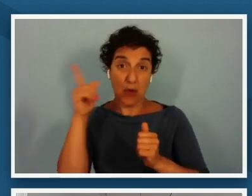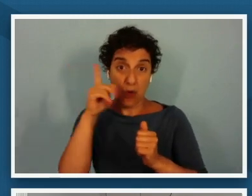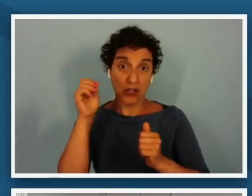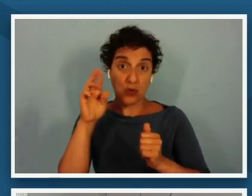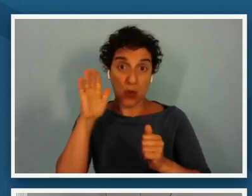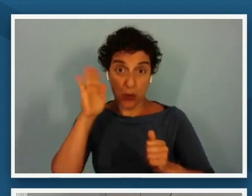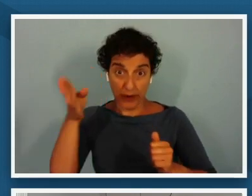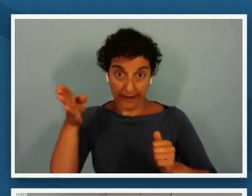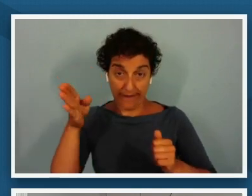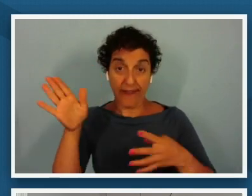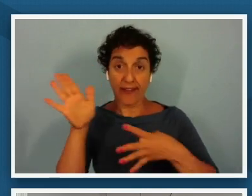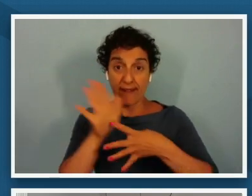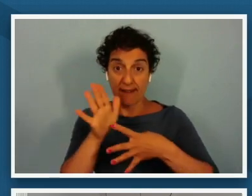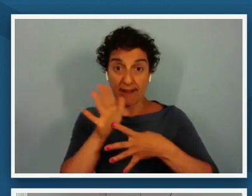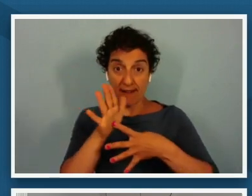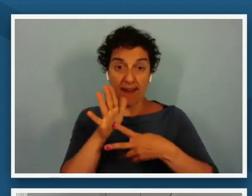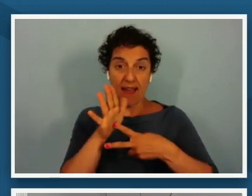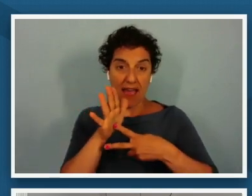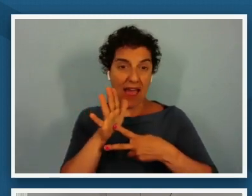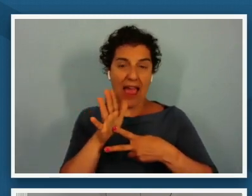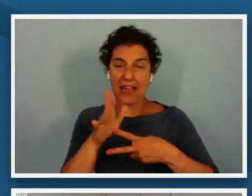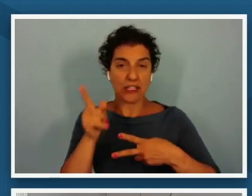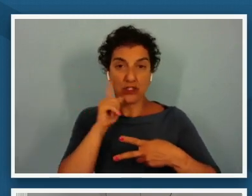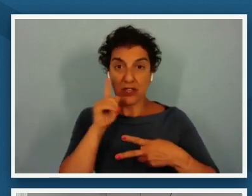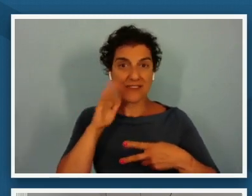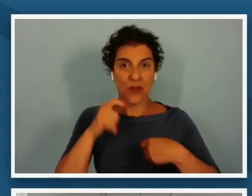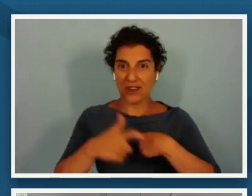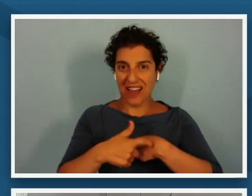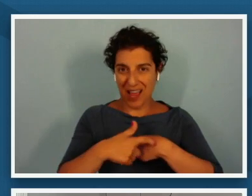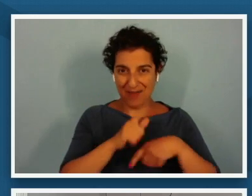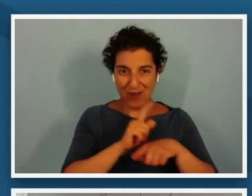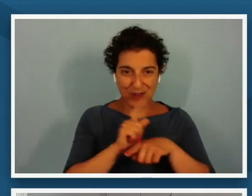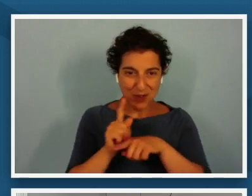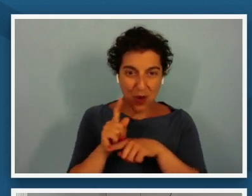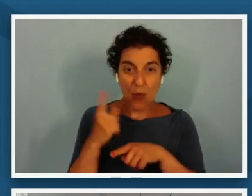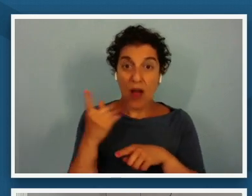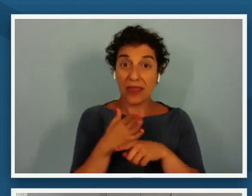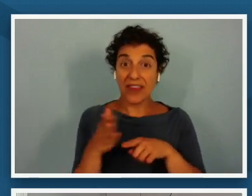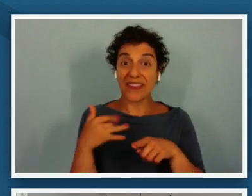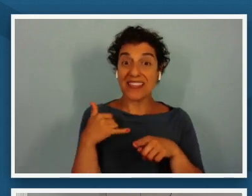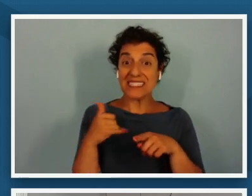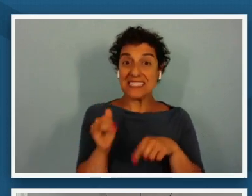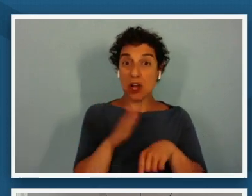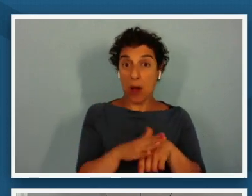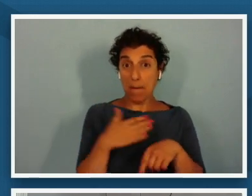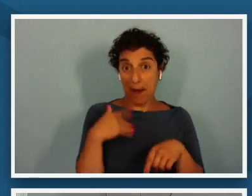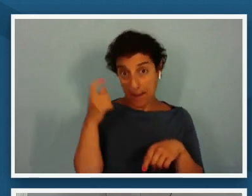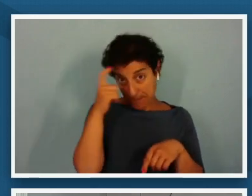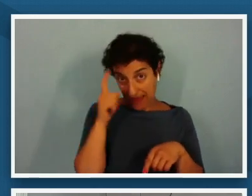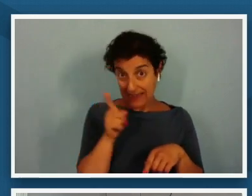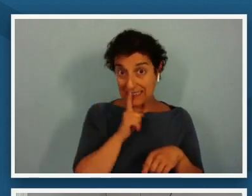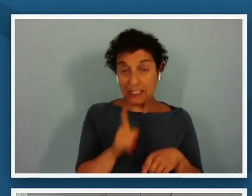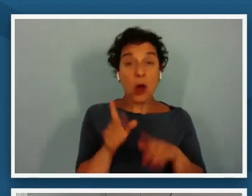and for time's sake just to keep us all sane one thing that's still on my mind